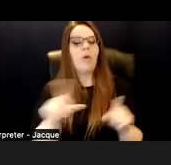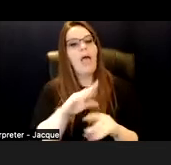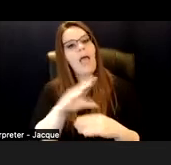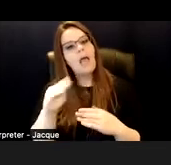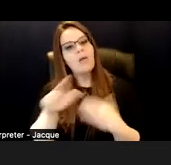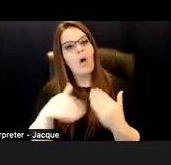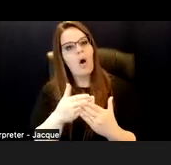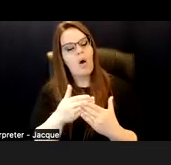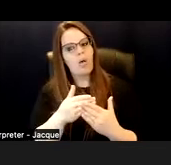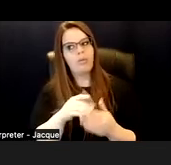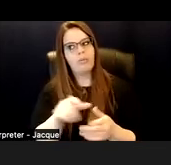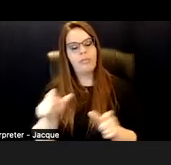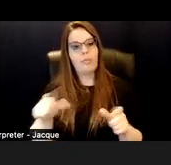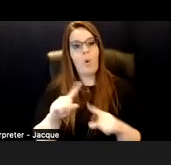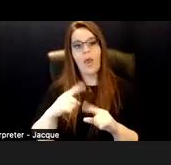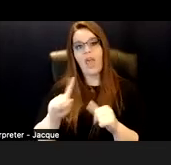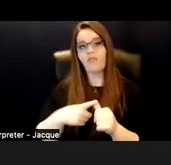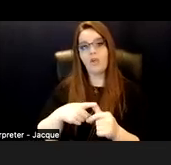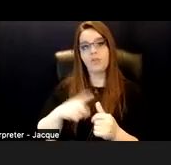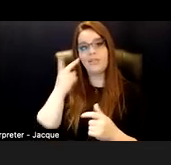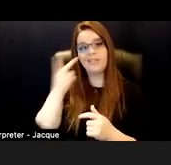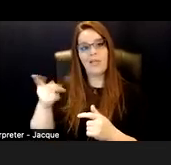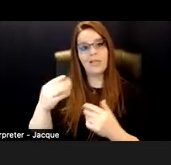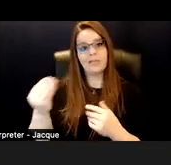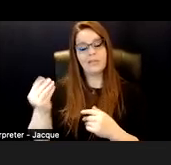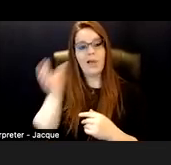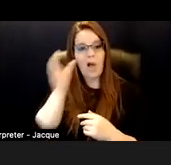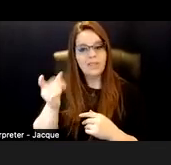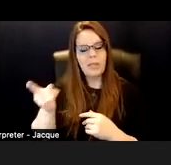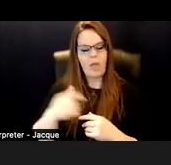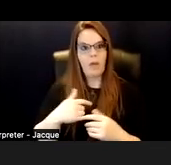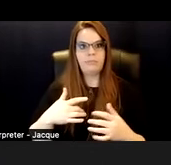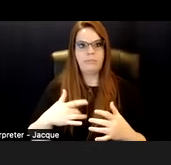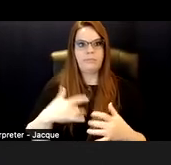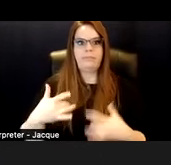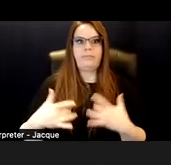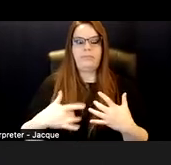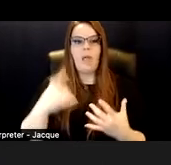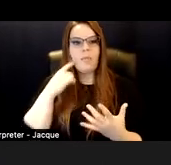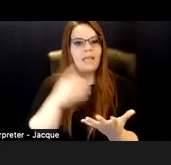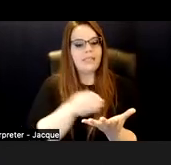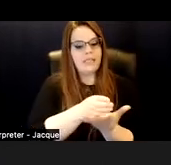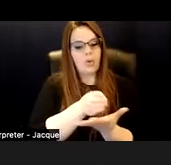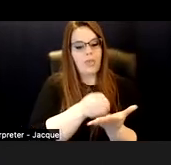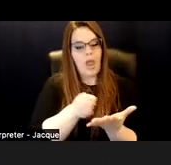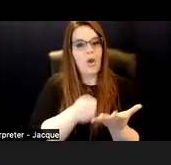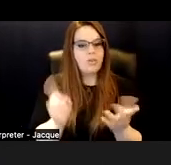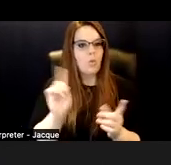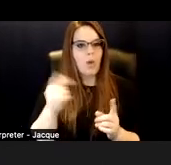When I first saw this slide, this concept, I was very excited because these are the areas where we get in trouble all the time.